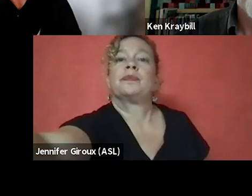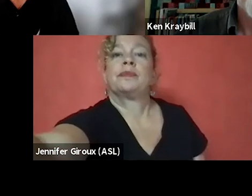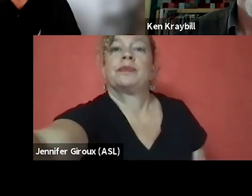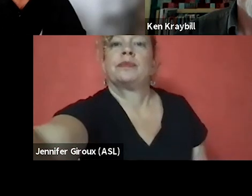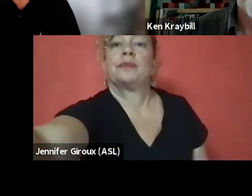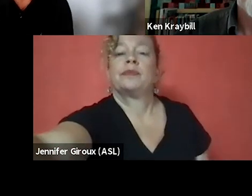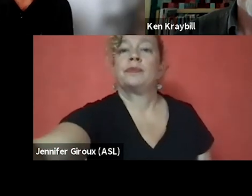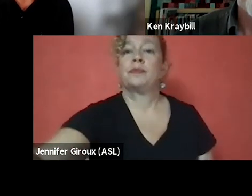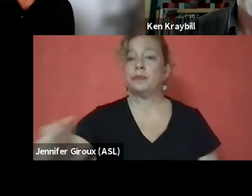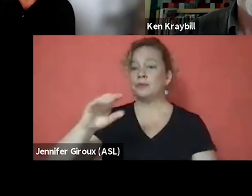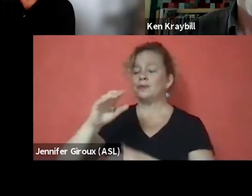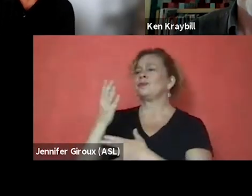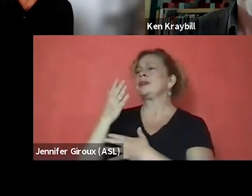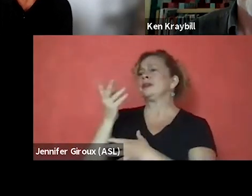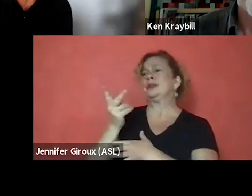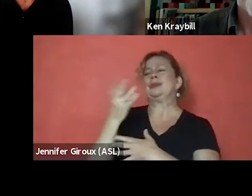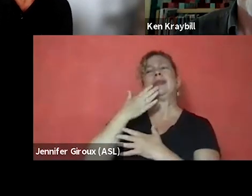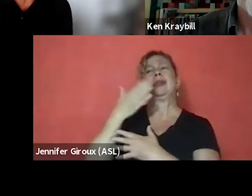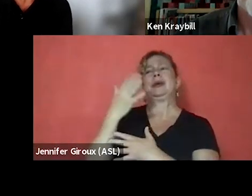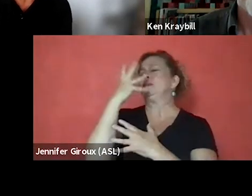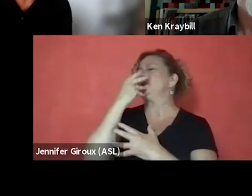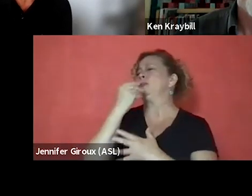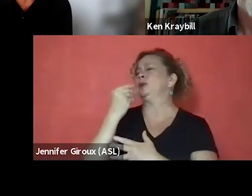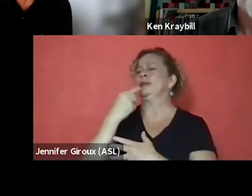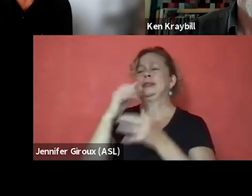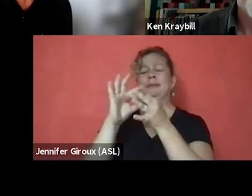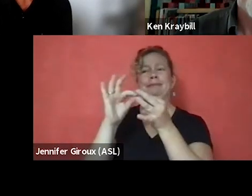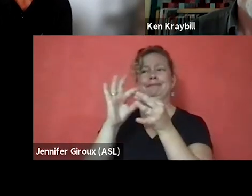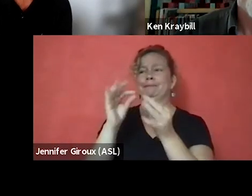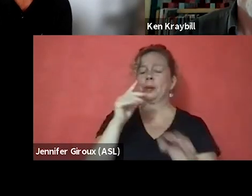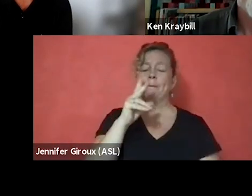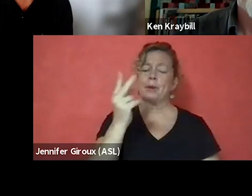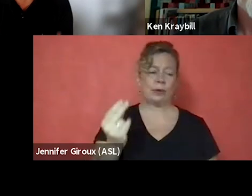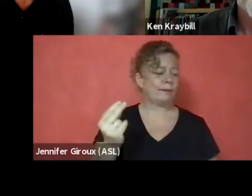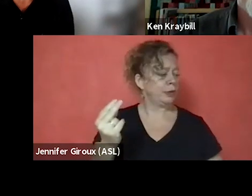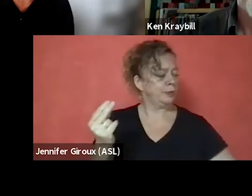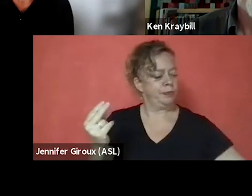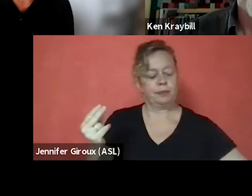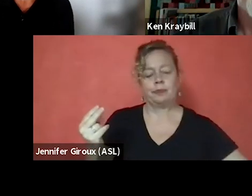[Steven] JC and Racquel, thank you. That was beautifully stated, both of you. Folks, my name is Steven Samra.